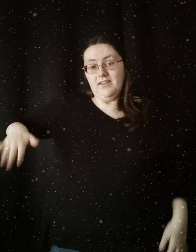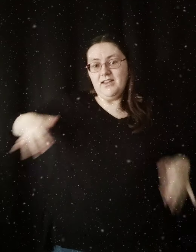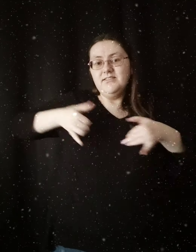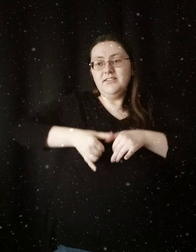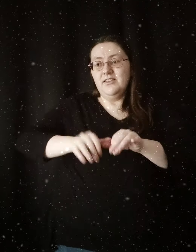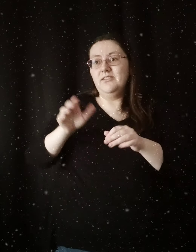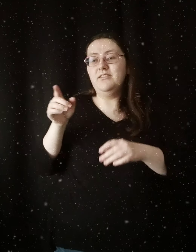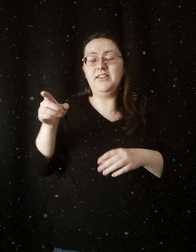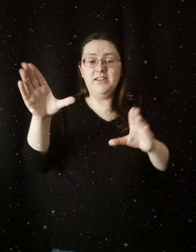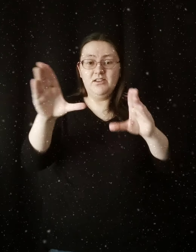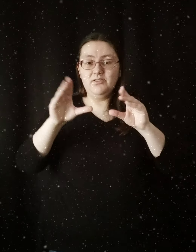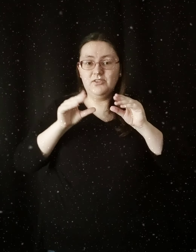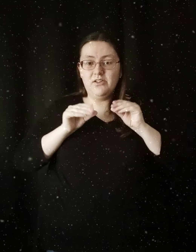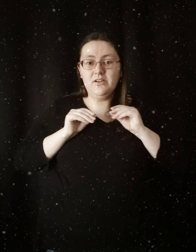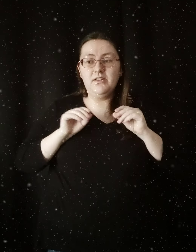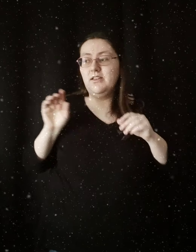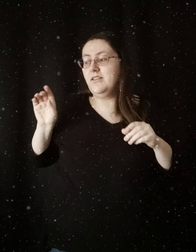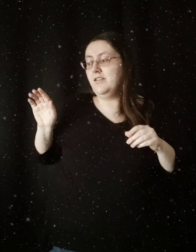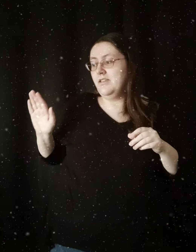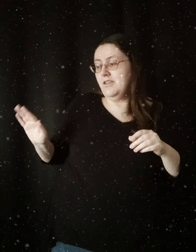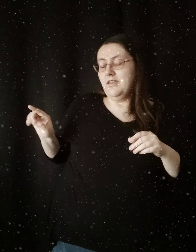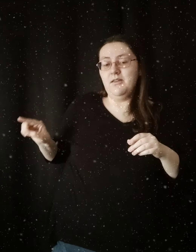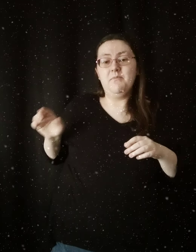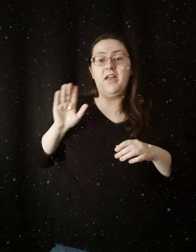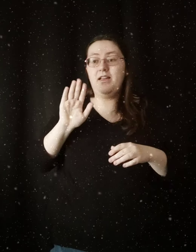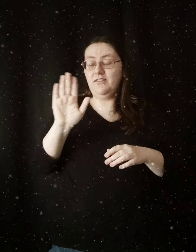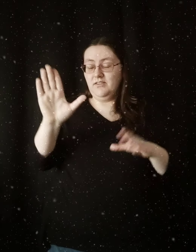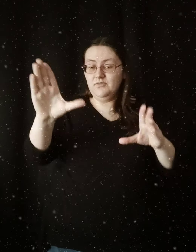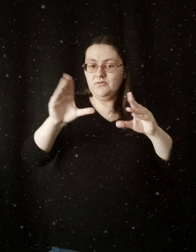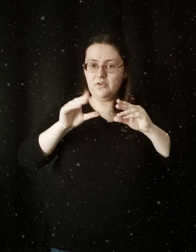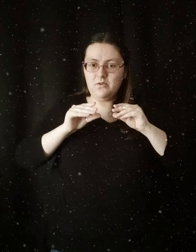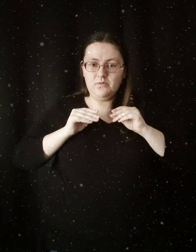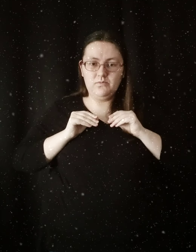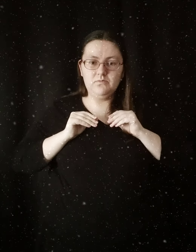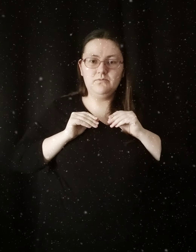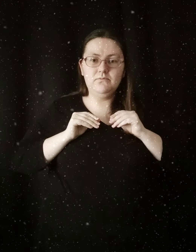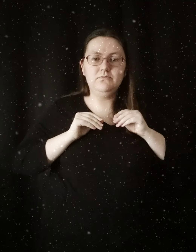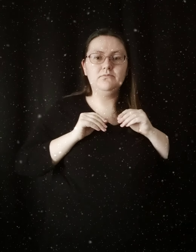Yet still he took him as his own